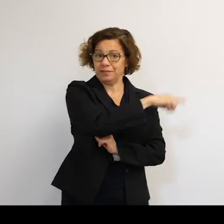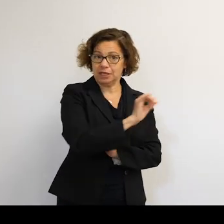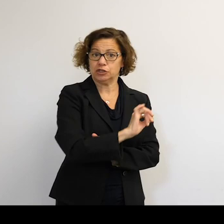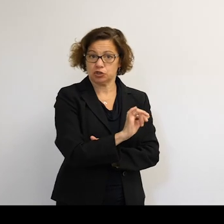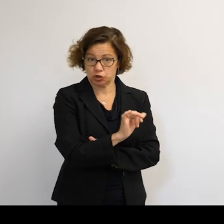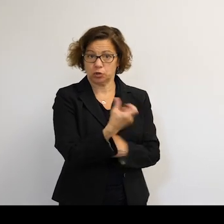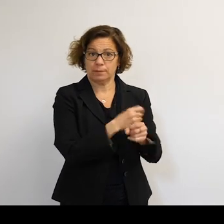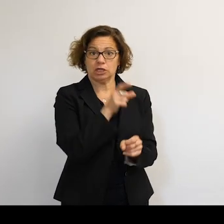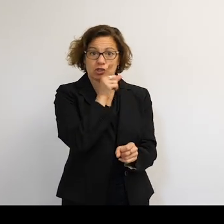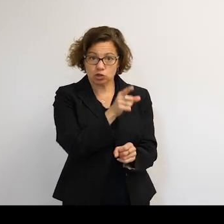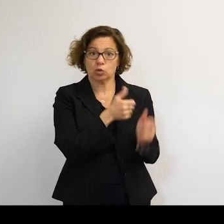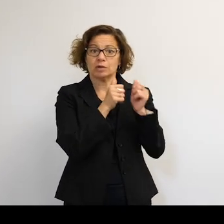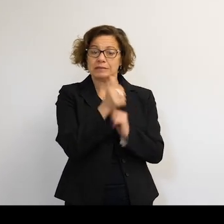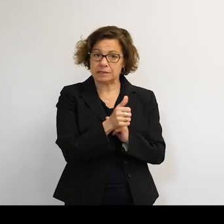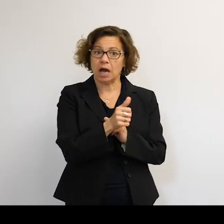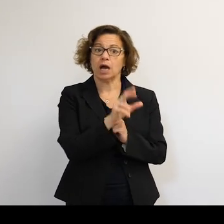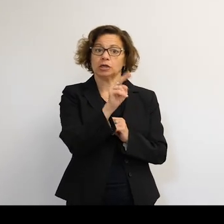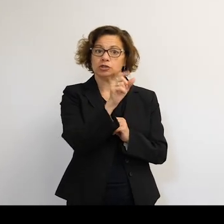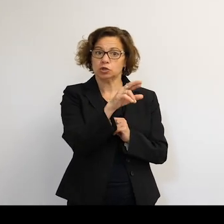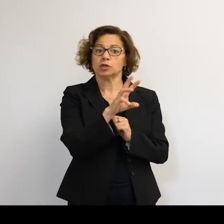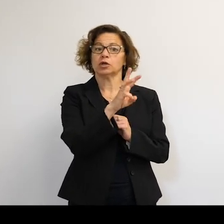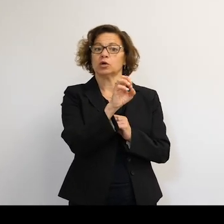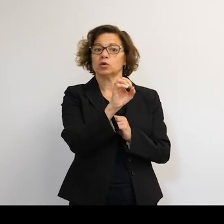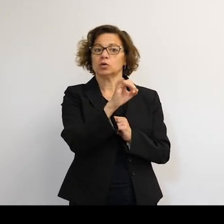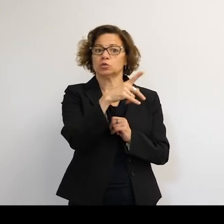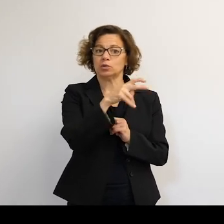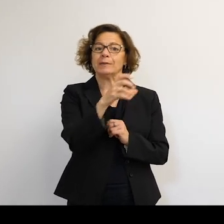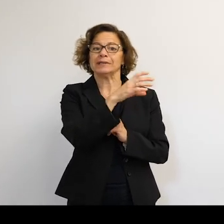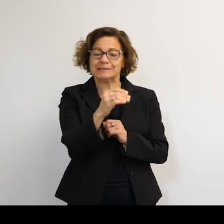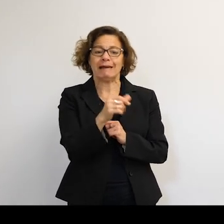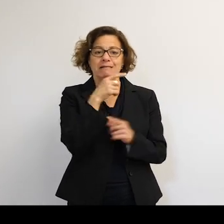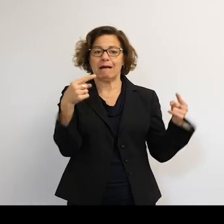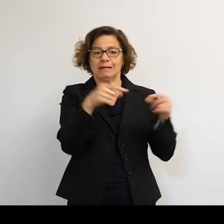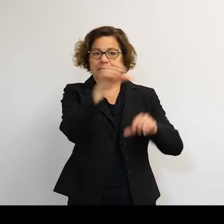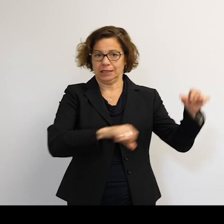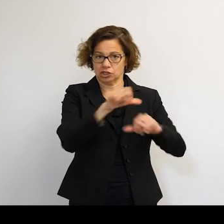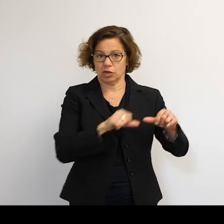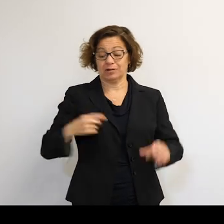to make sure they're not nuclear weapons. So all of this data used-- all the historical data comes to the US Air